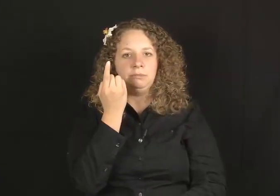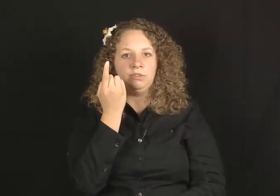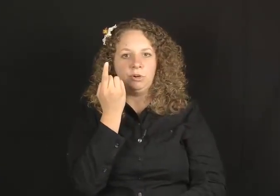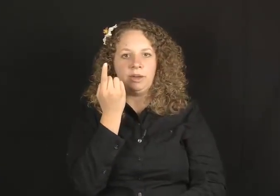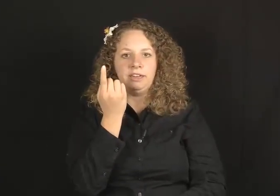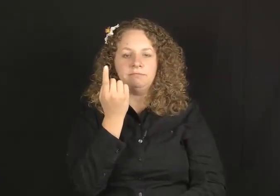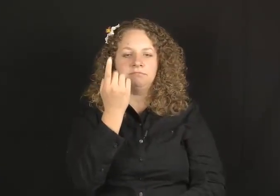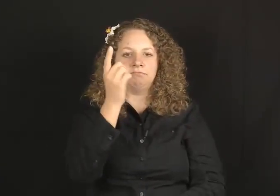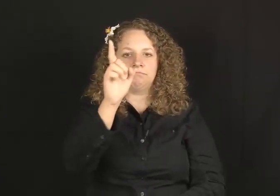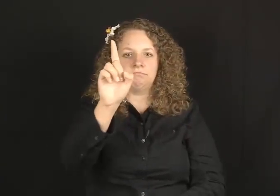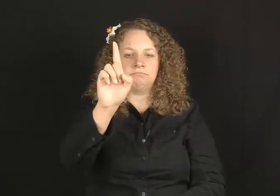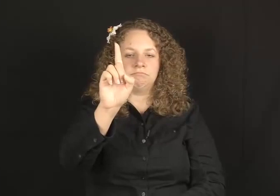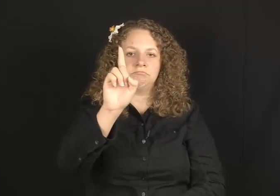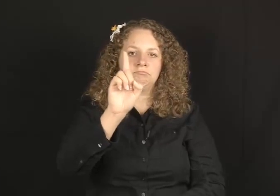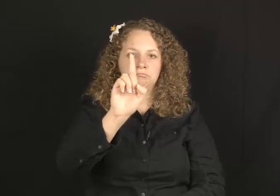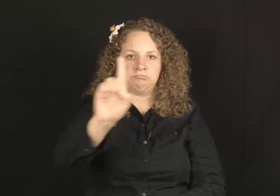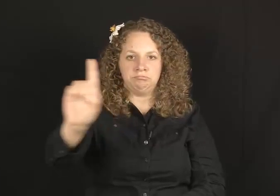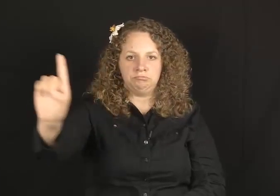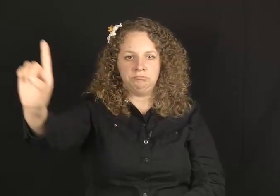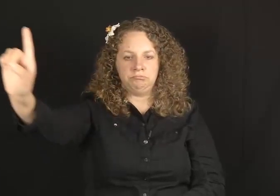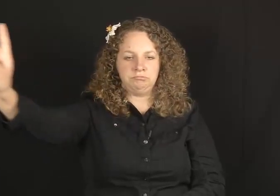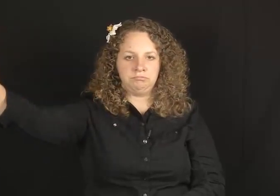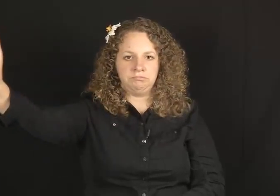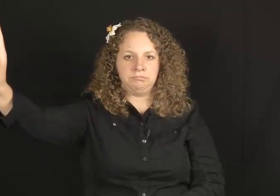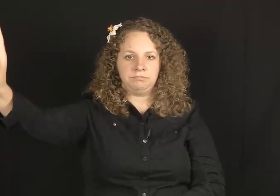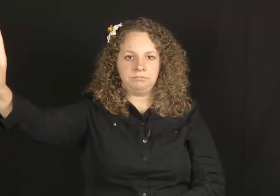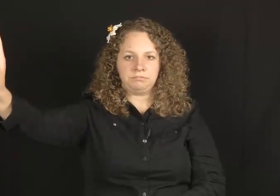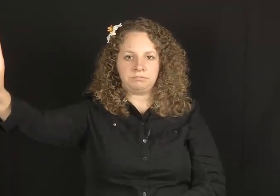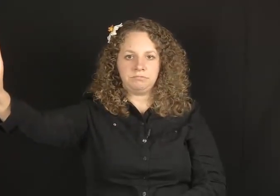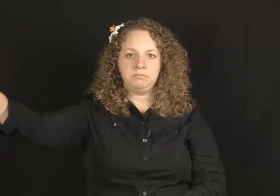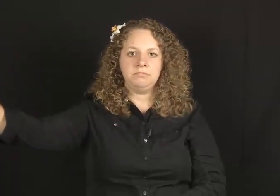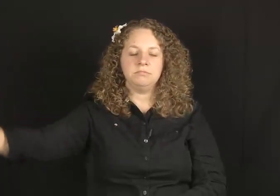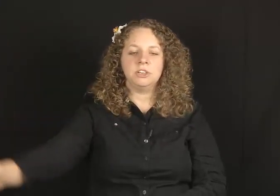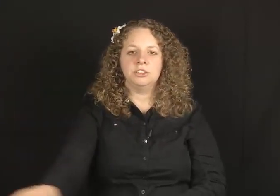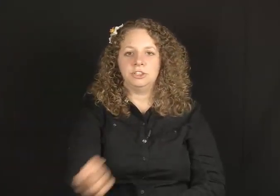HE MOVE AWAY (facing away and going forward).